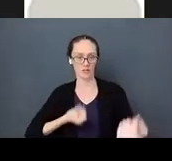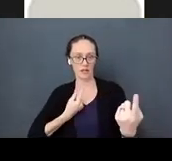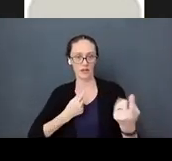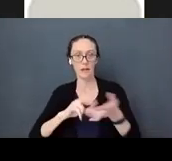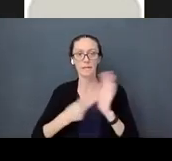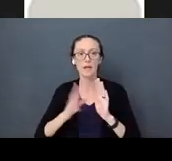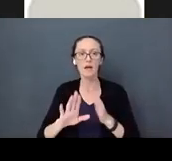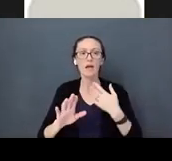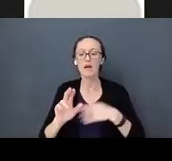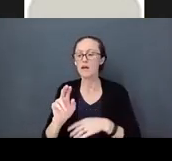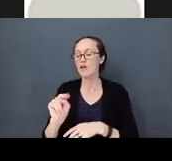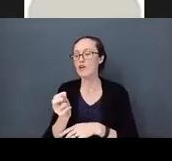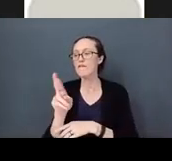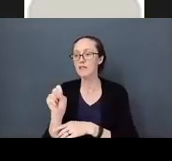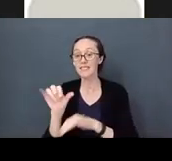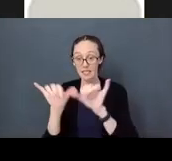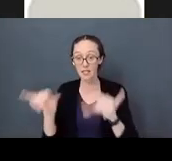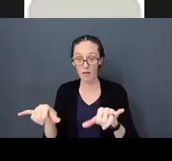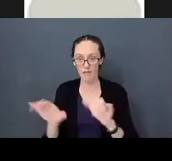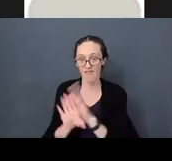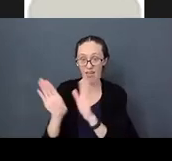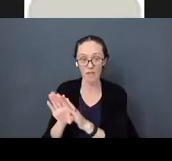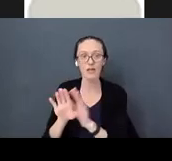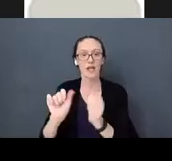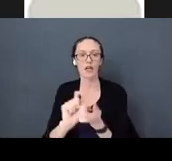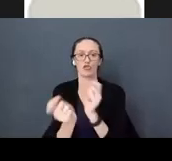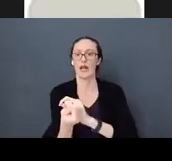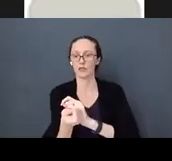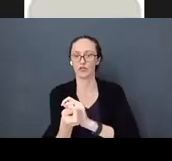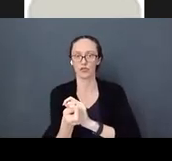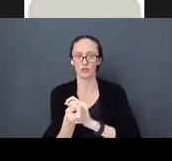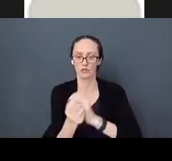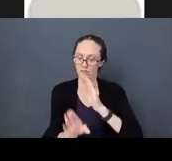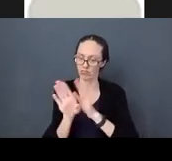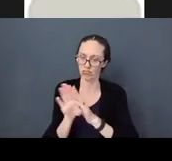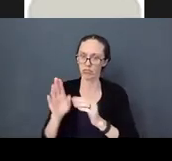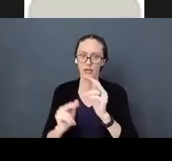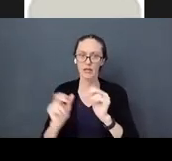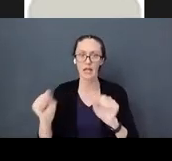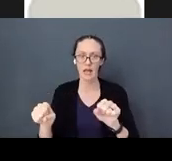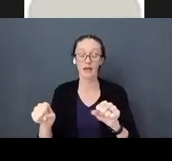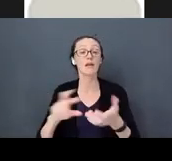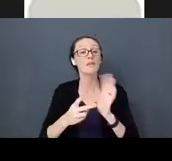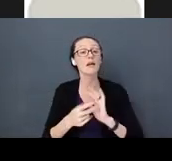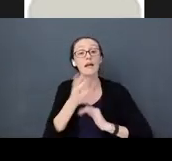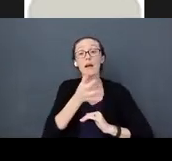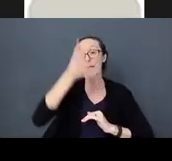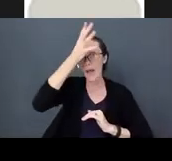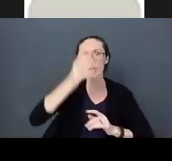of infants. When parents are really emphatic, concerned and can join in their child's emotion,